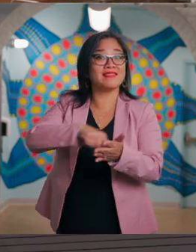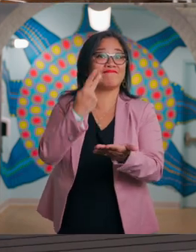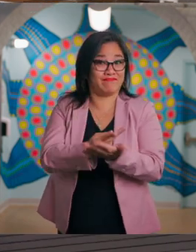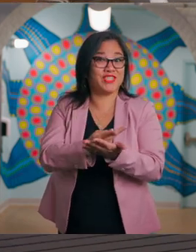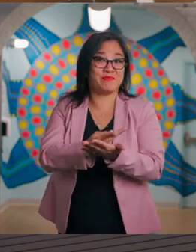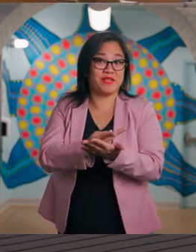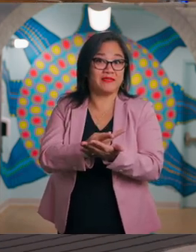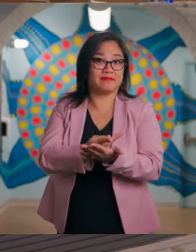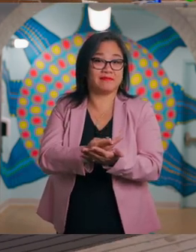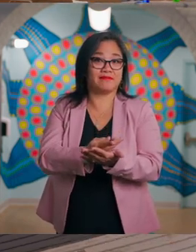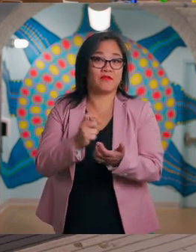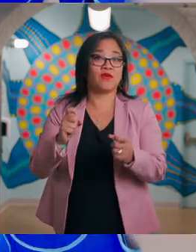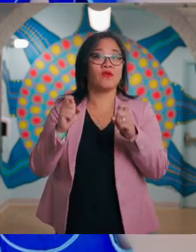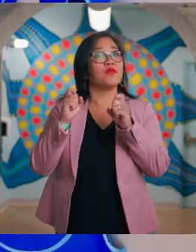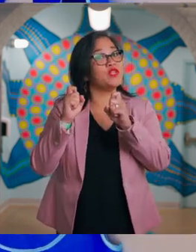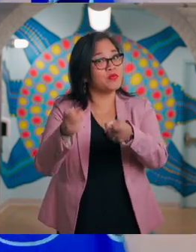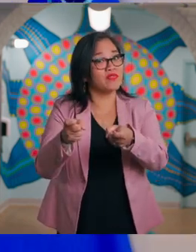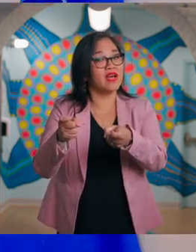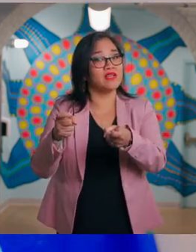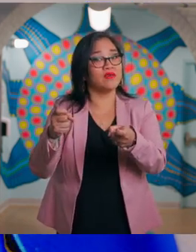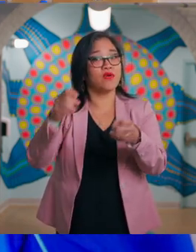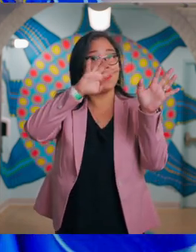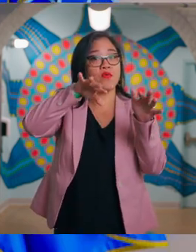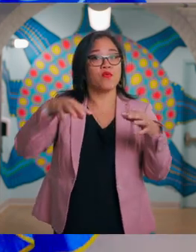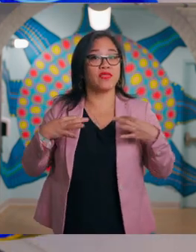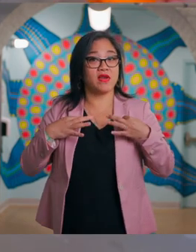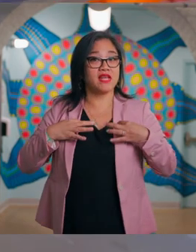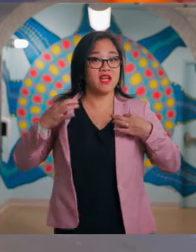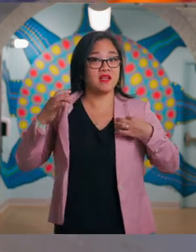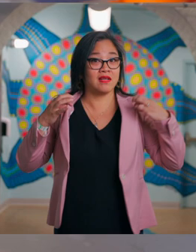We do provide rain gear but visitors usually get wet in this exhibit.